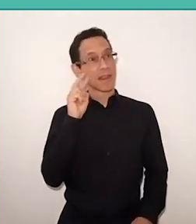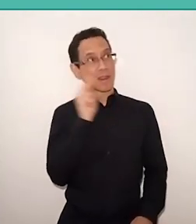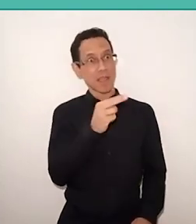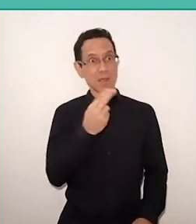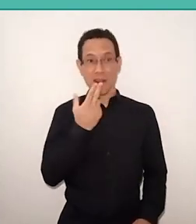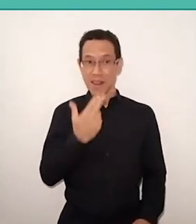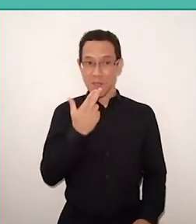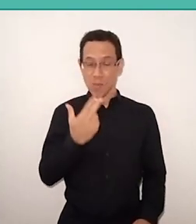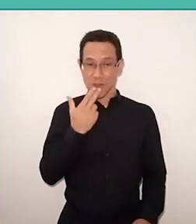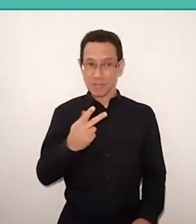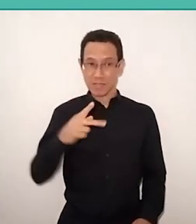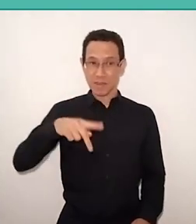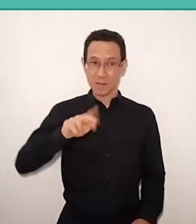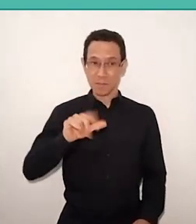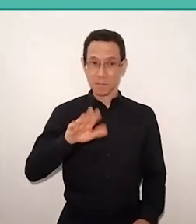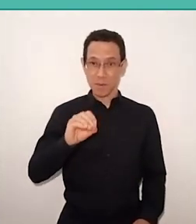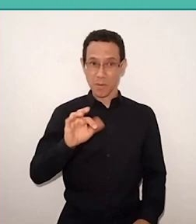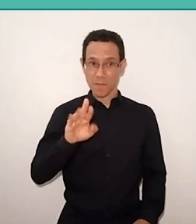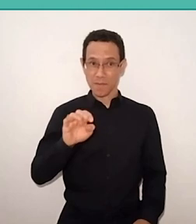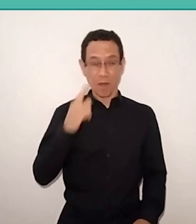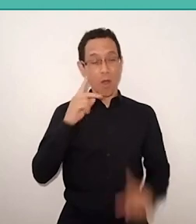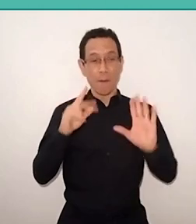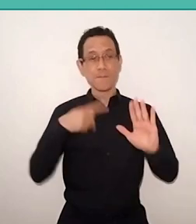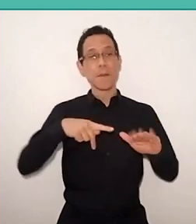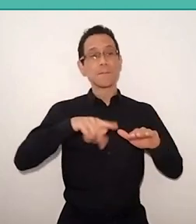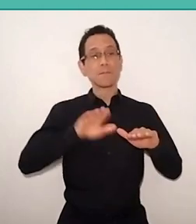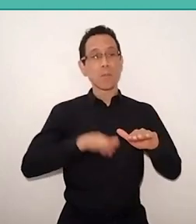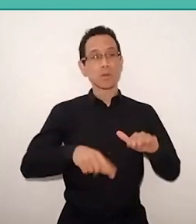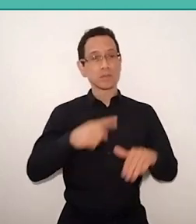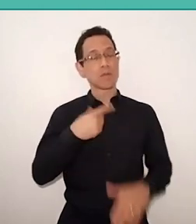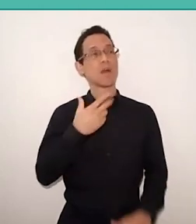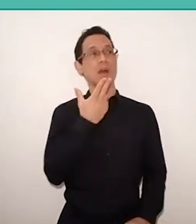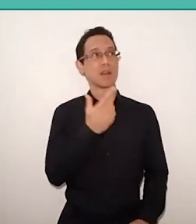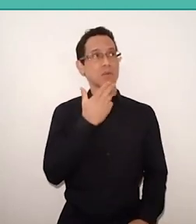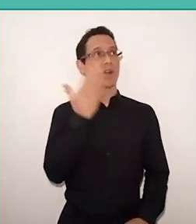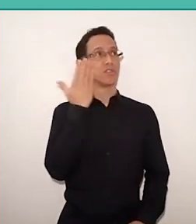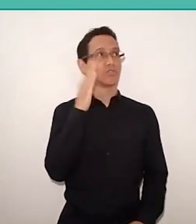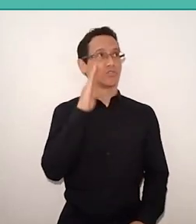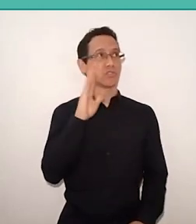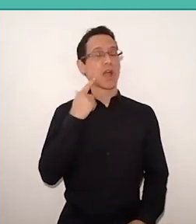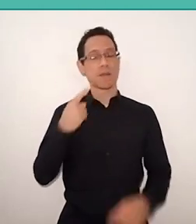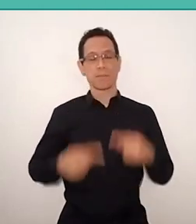but he didn't read promotion politically. He just read "promotion" politically